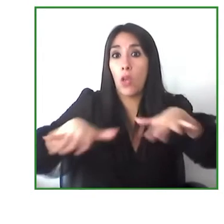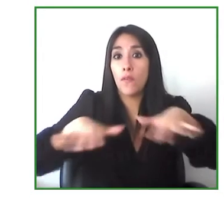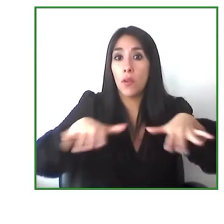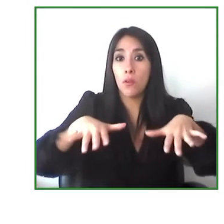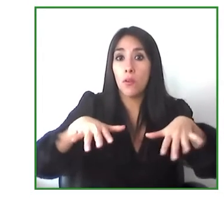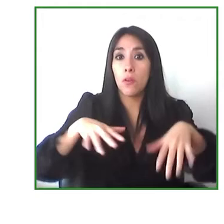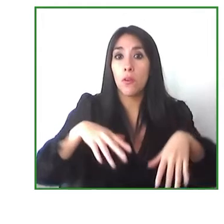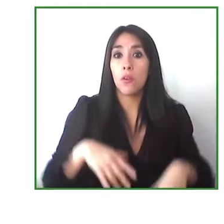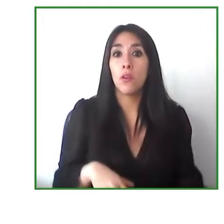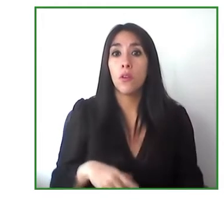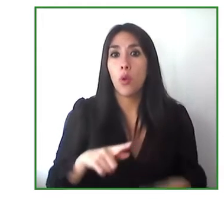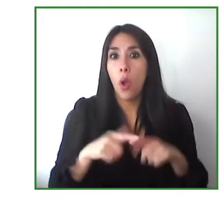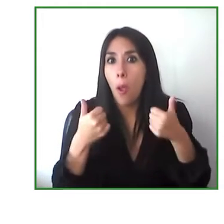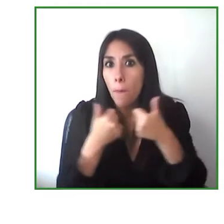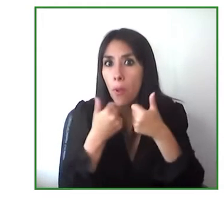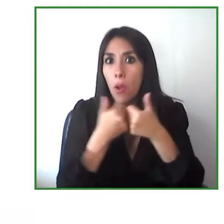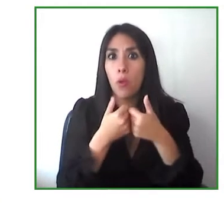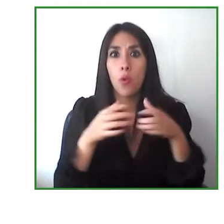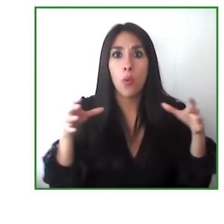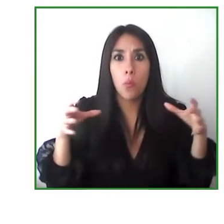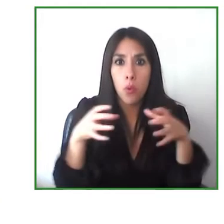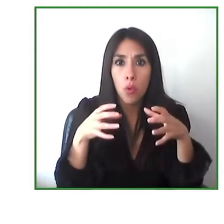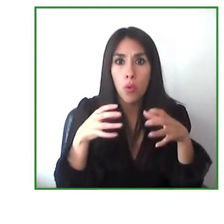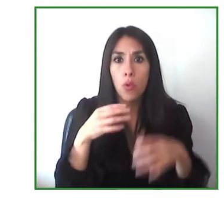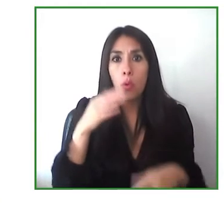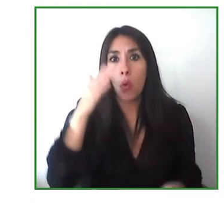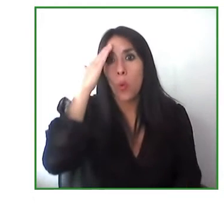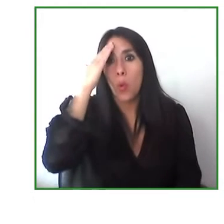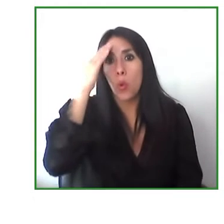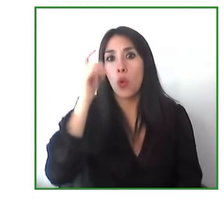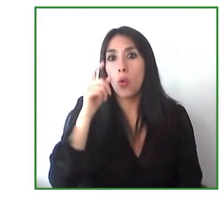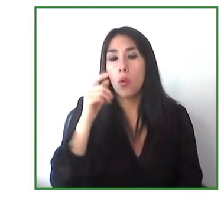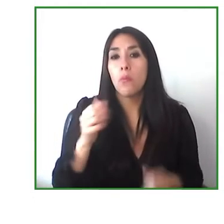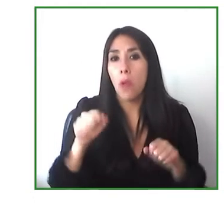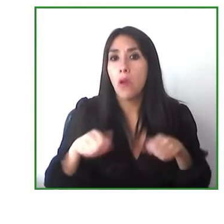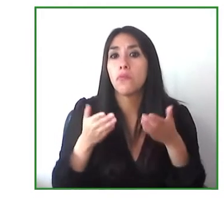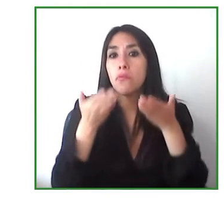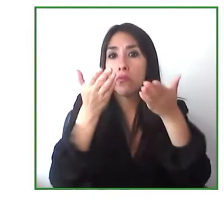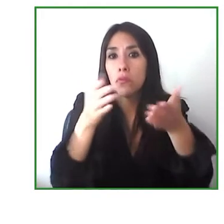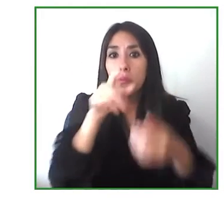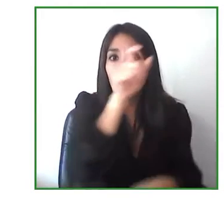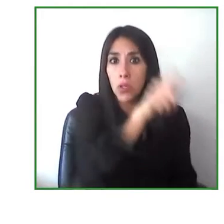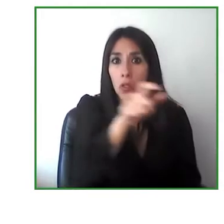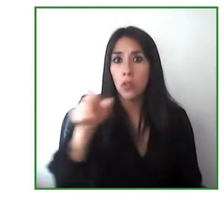our capacities our knowledge so we all have a better quality of life and that